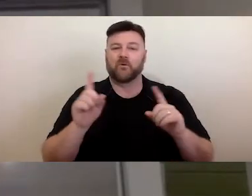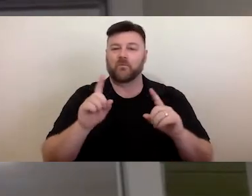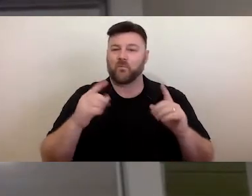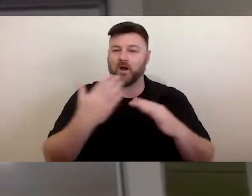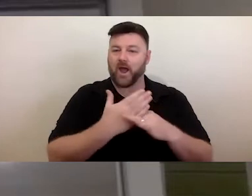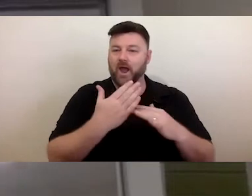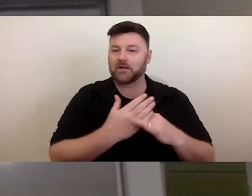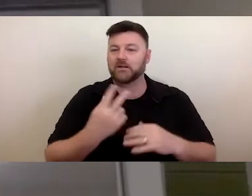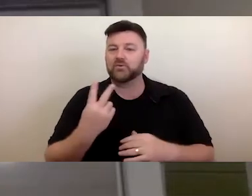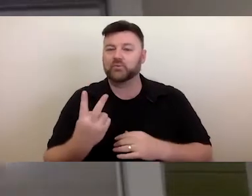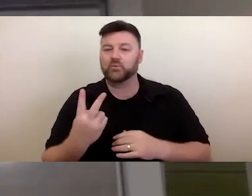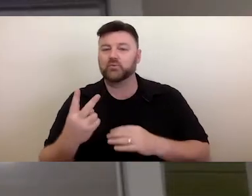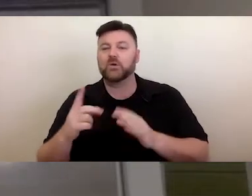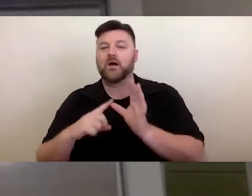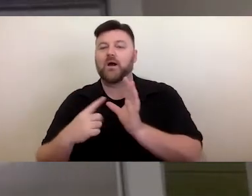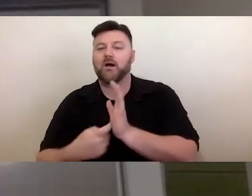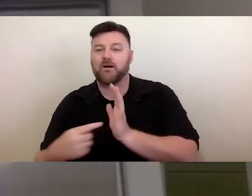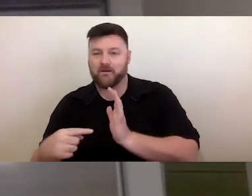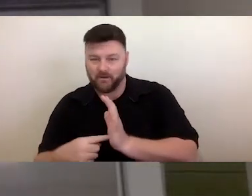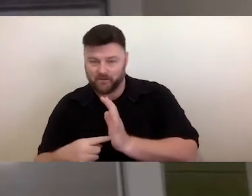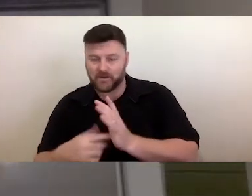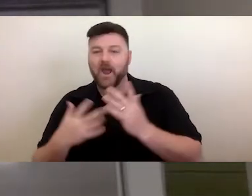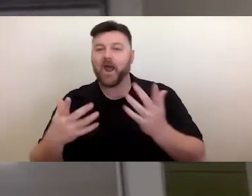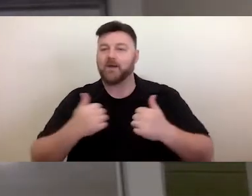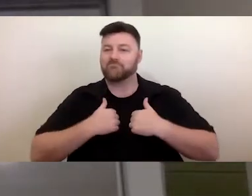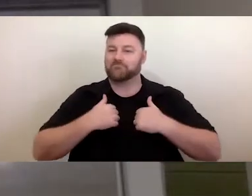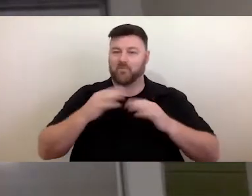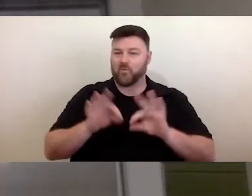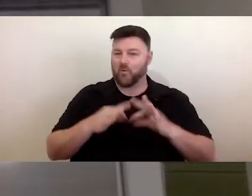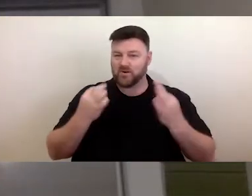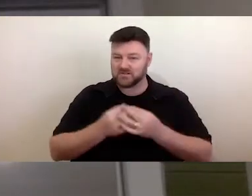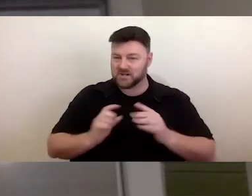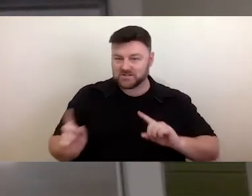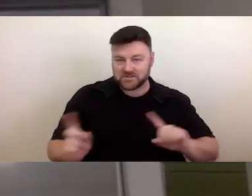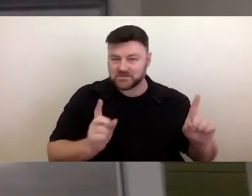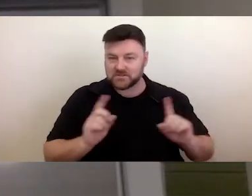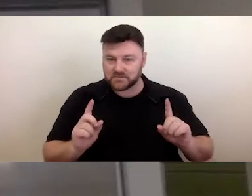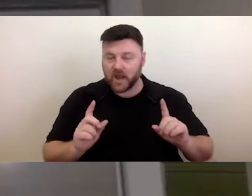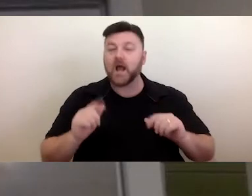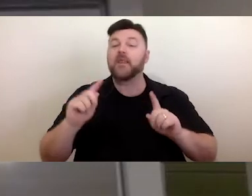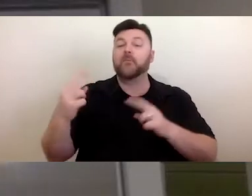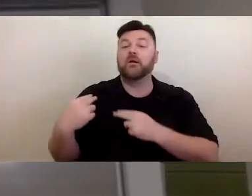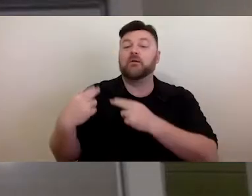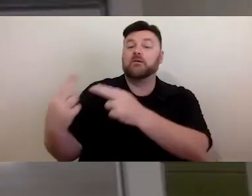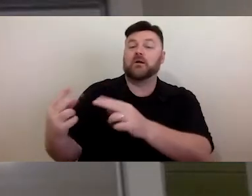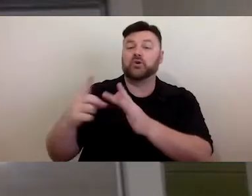the background of the organisation, and then I'll hand over to Jody.